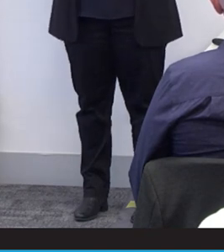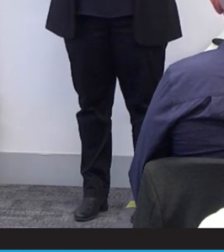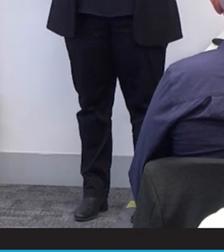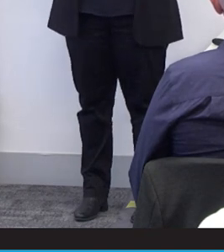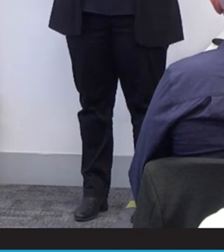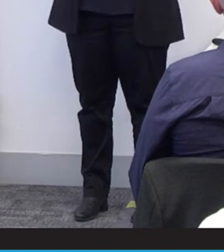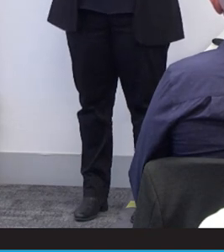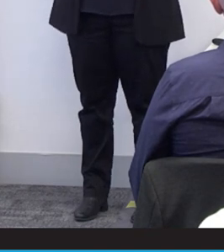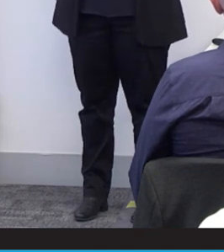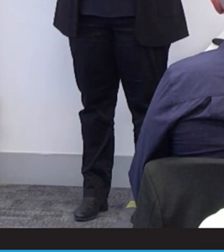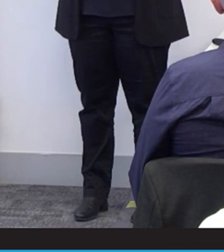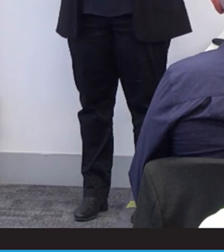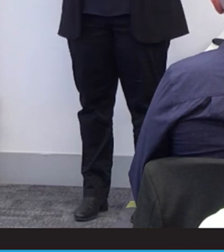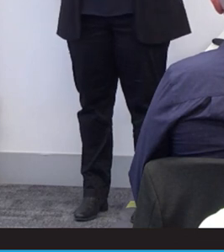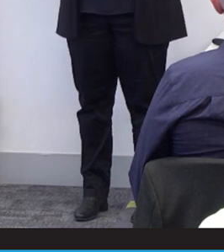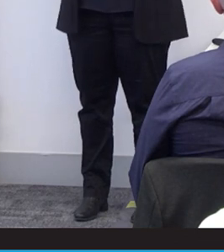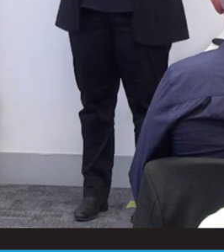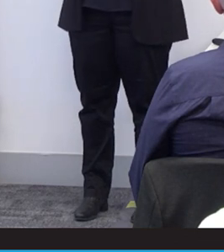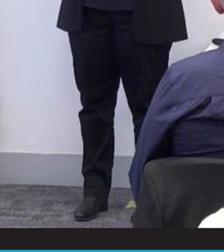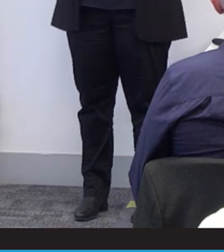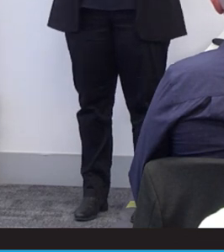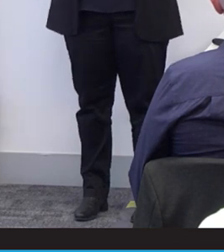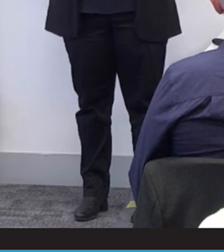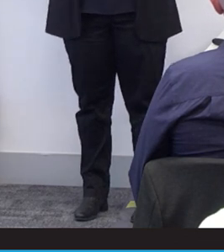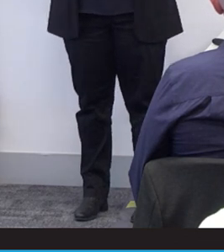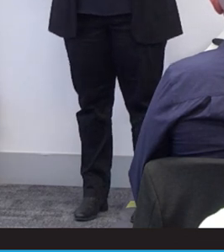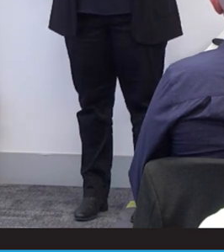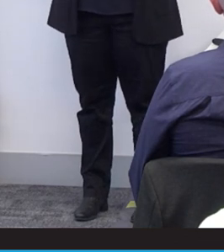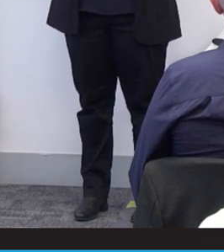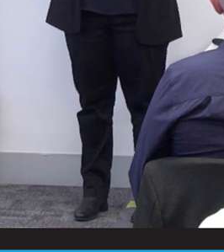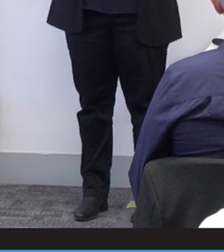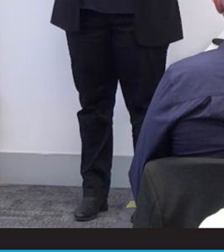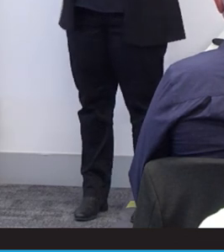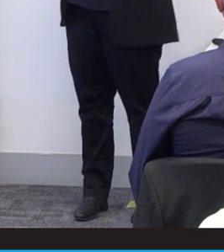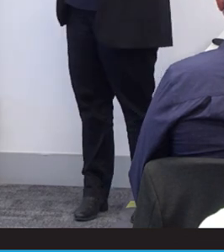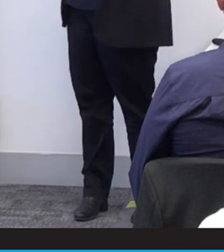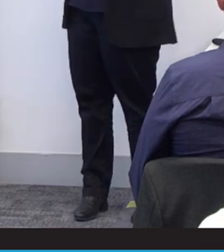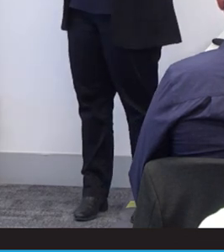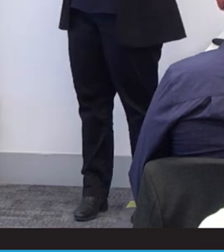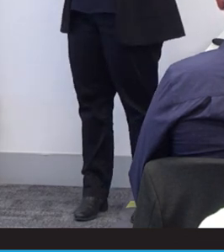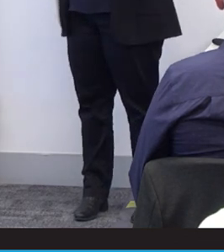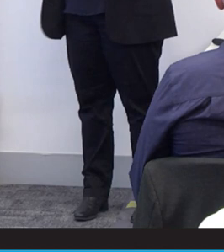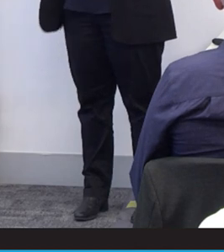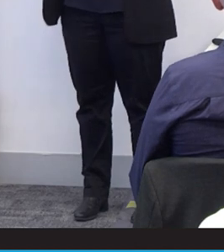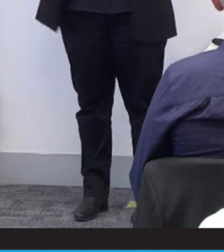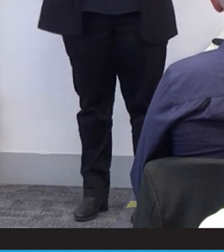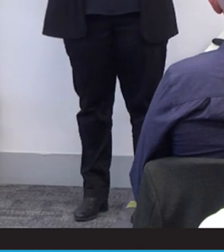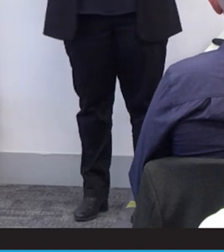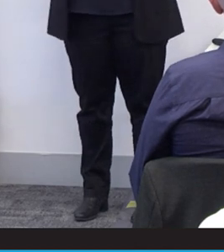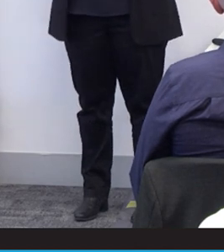supportive, inclusive community, I would not be segregated from the community any longer.